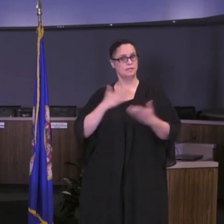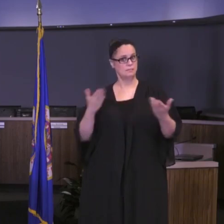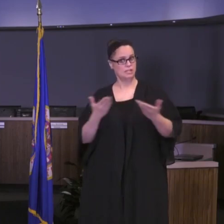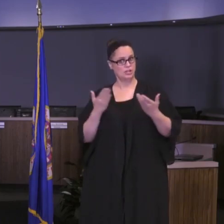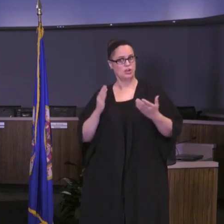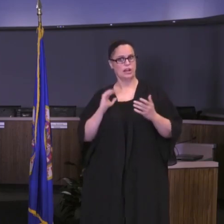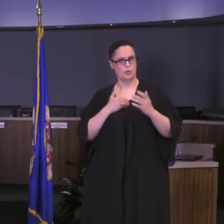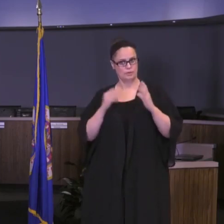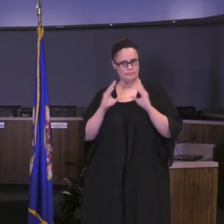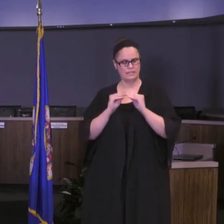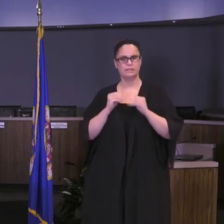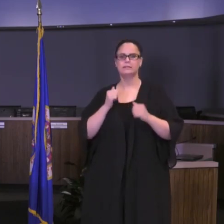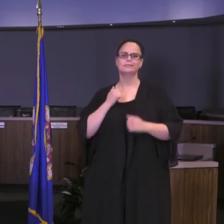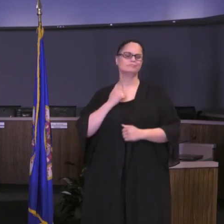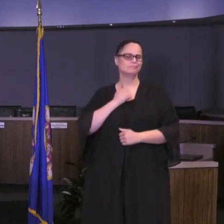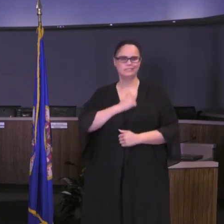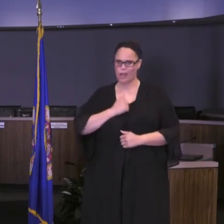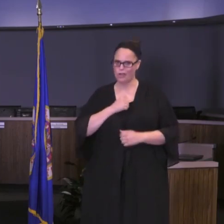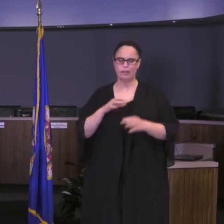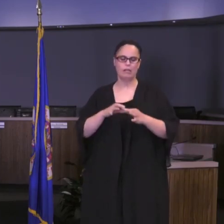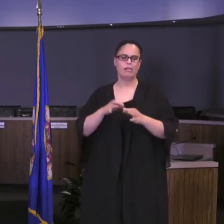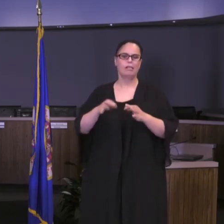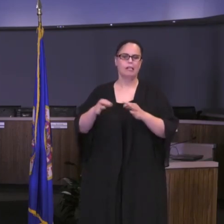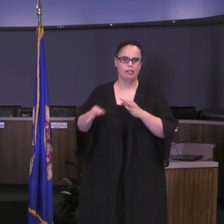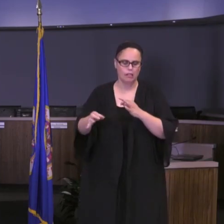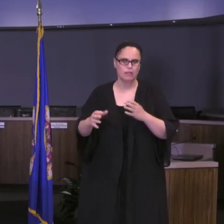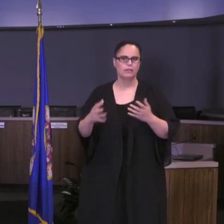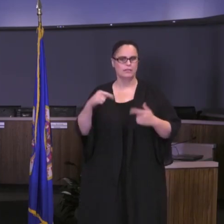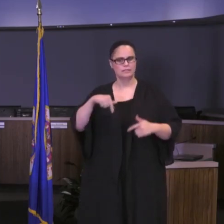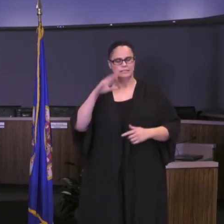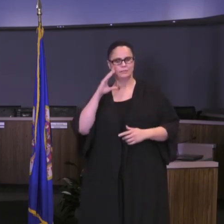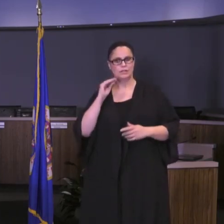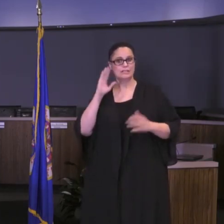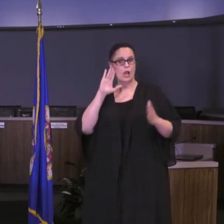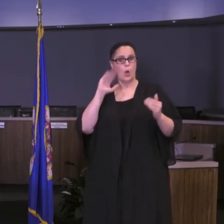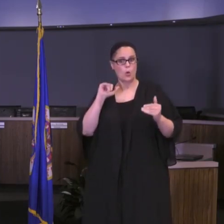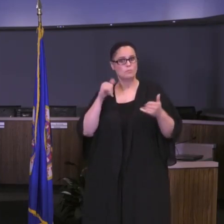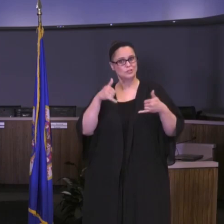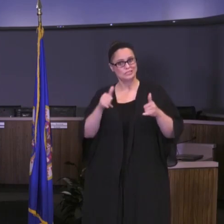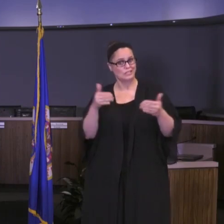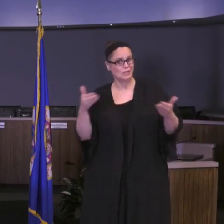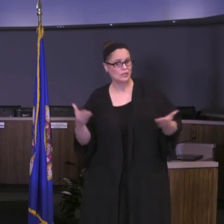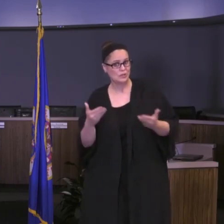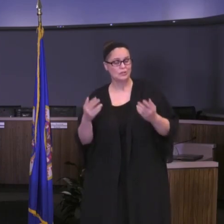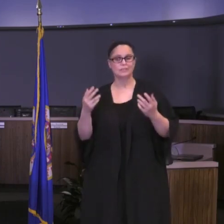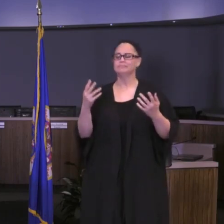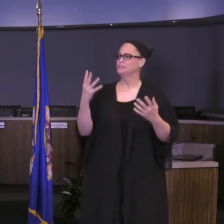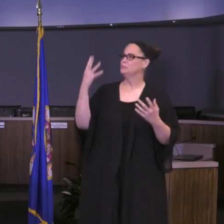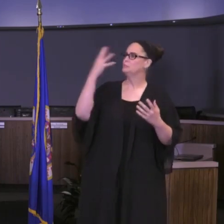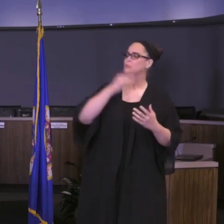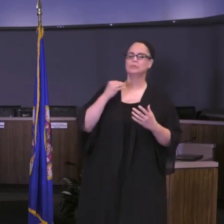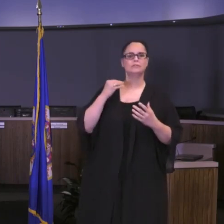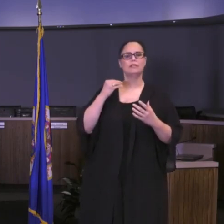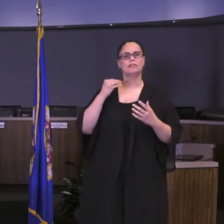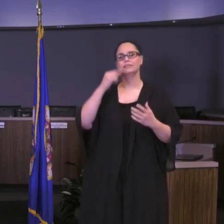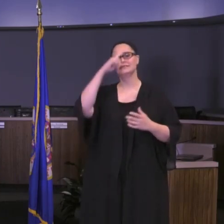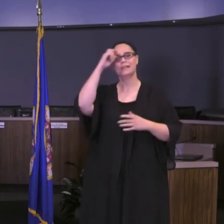sorry for the delay we experienced. I hope that many of you are still here, although looking outside on a beautiful Saint Paul summer night, I wouldn't blame you if you're